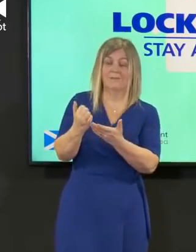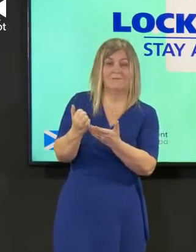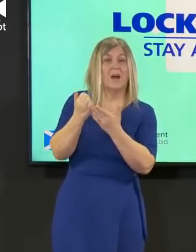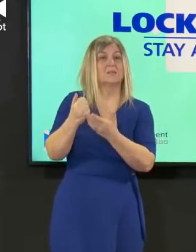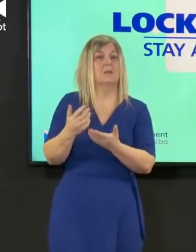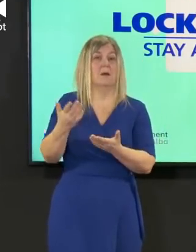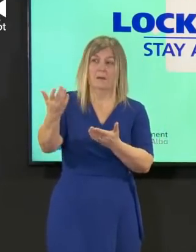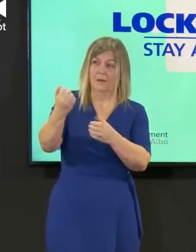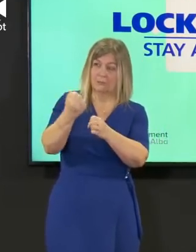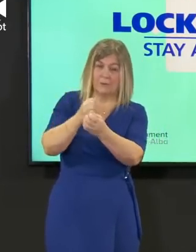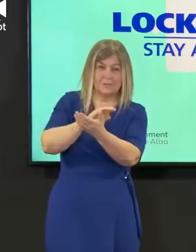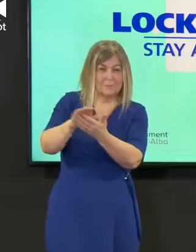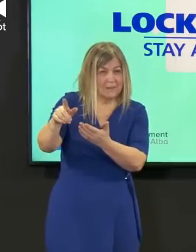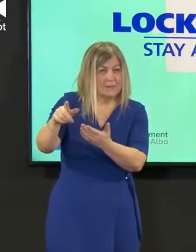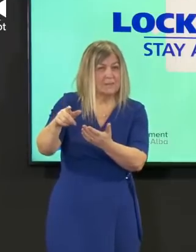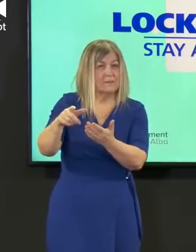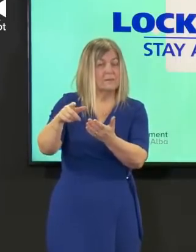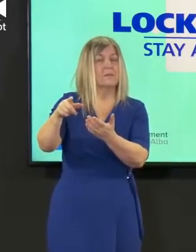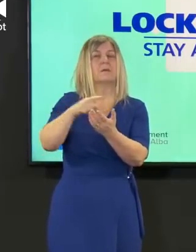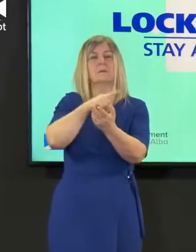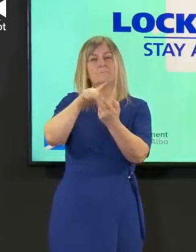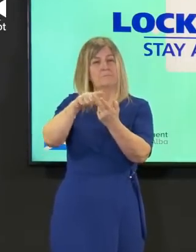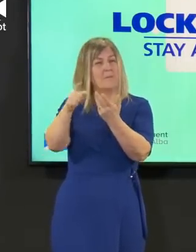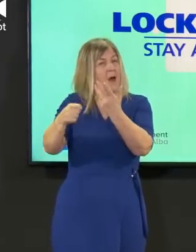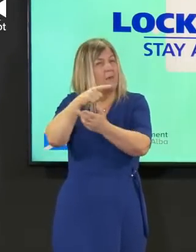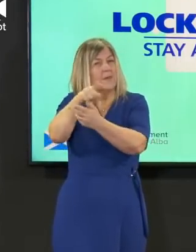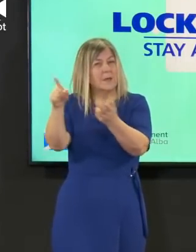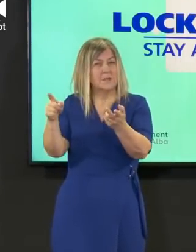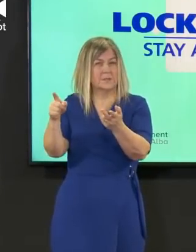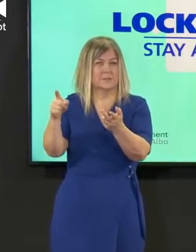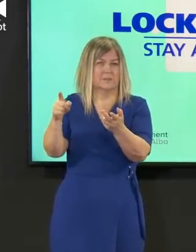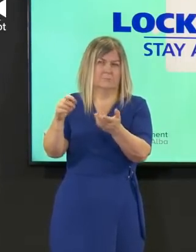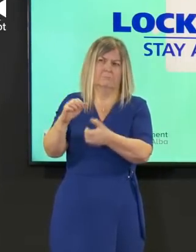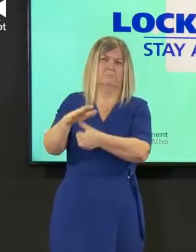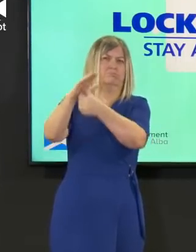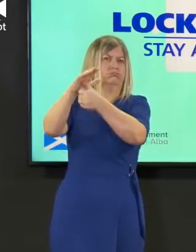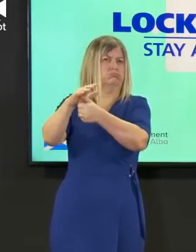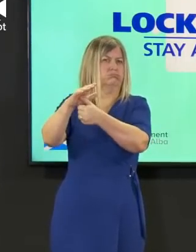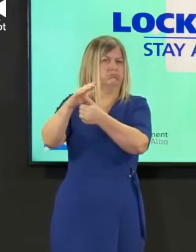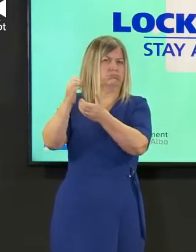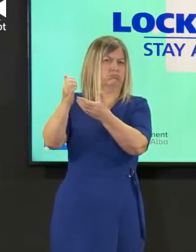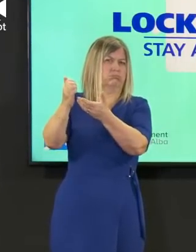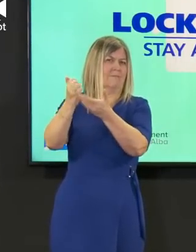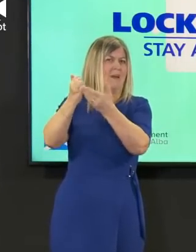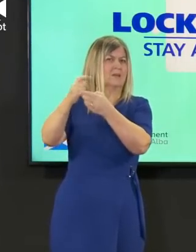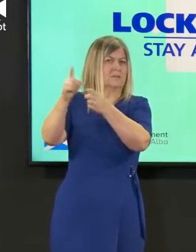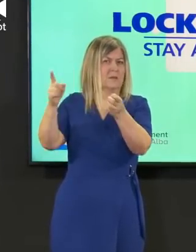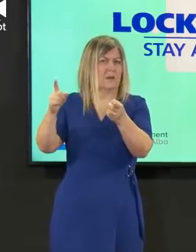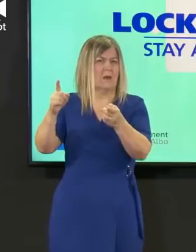here and others to give us their advice allows modelers to model what they think might happen